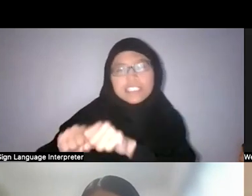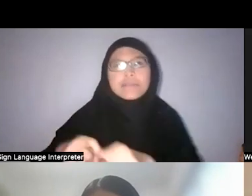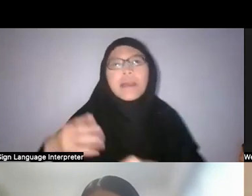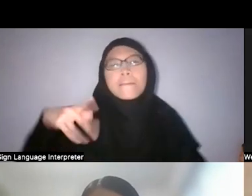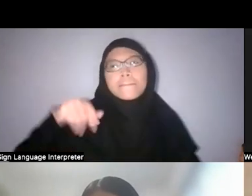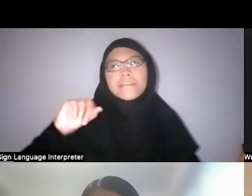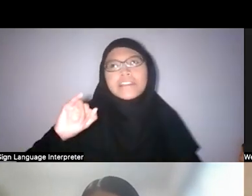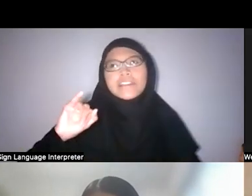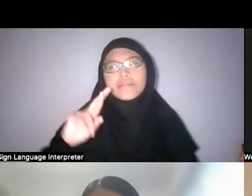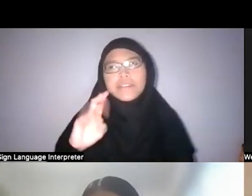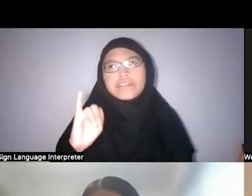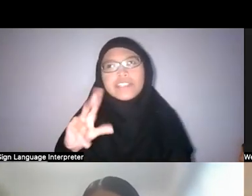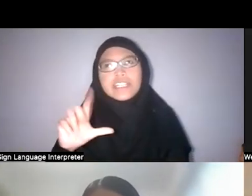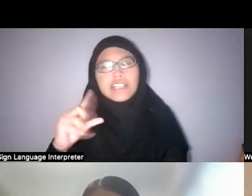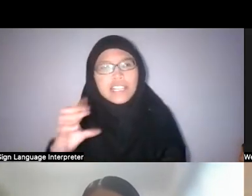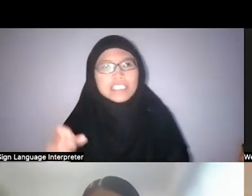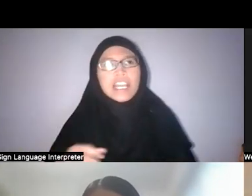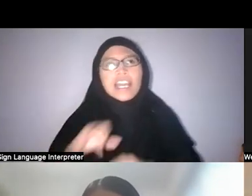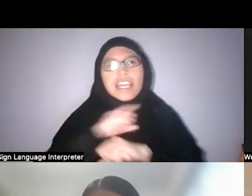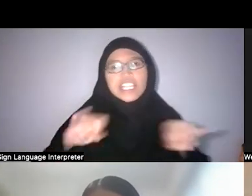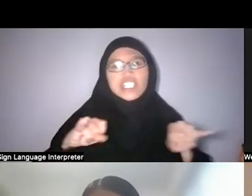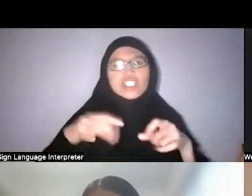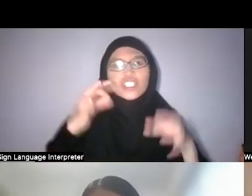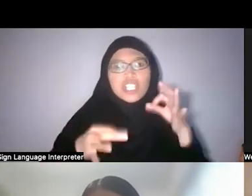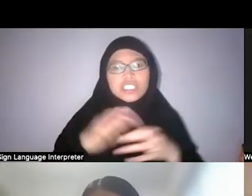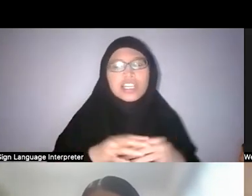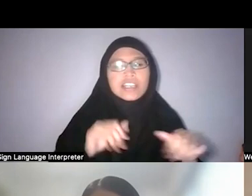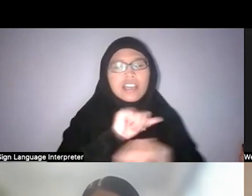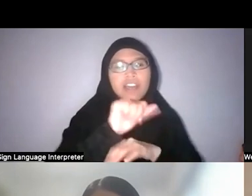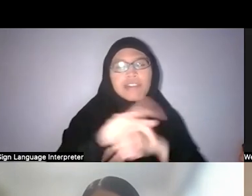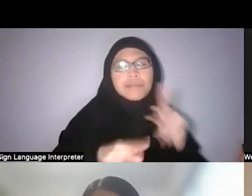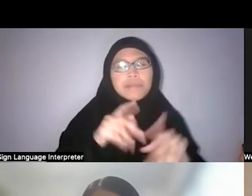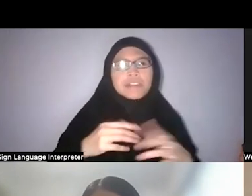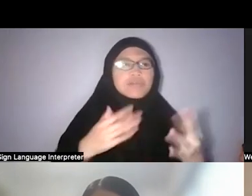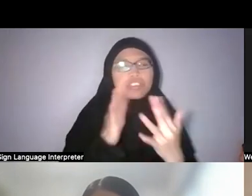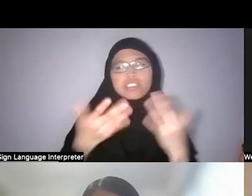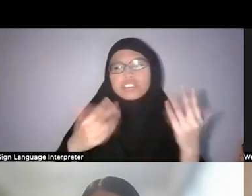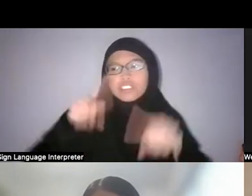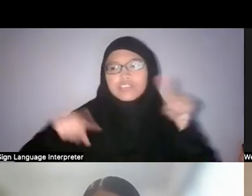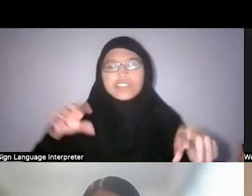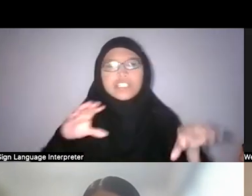it also affects people across different classes, race, gender, even generations unequally.